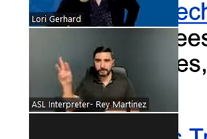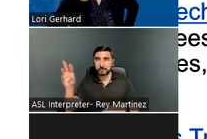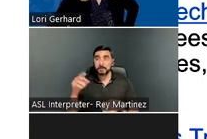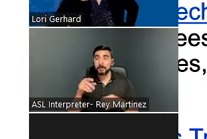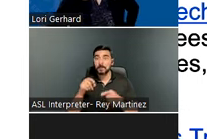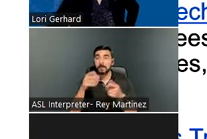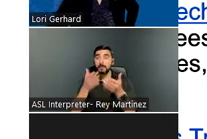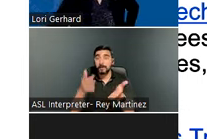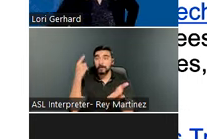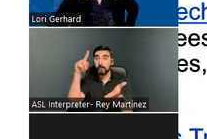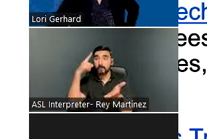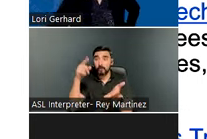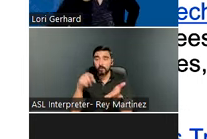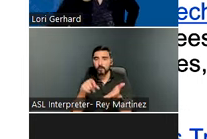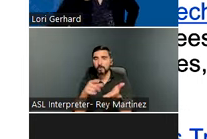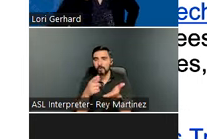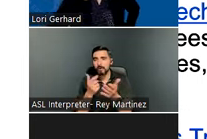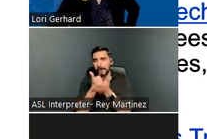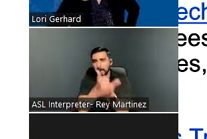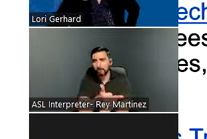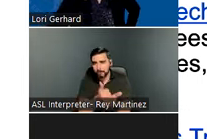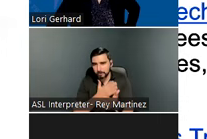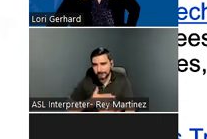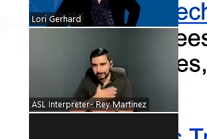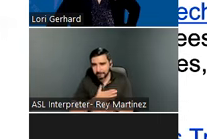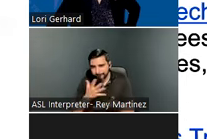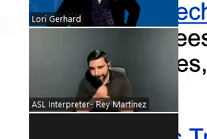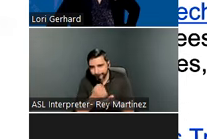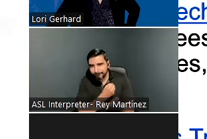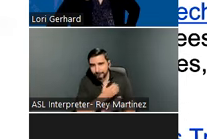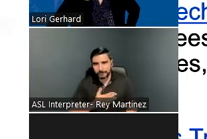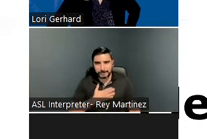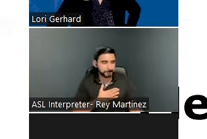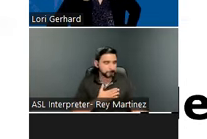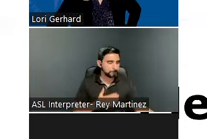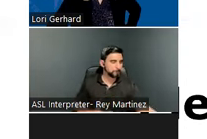so please use them often! . Now, if we go onto the next slide.